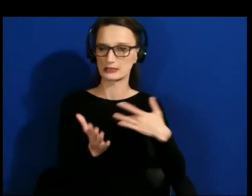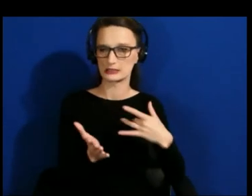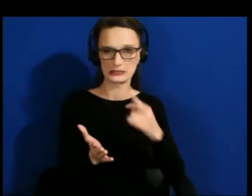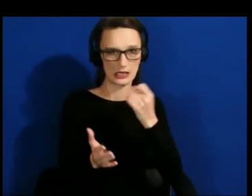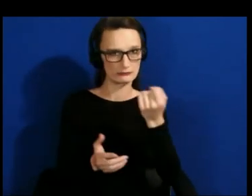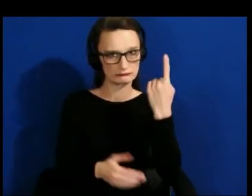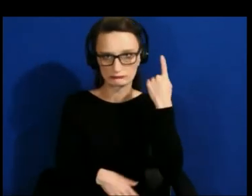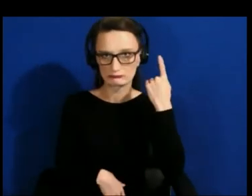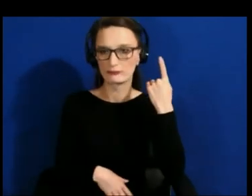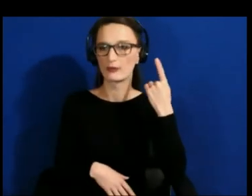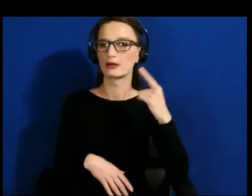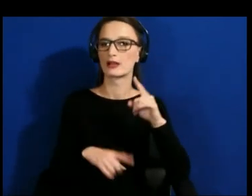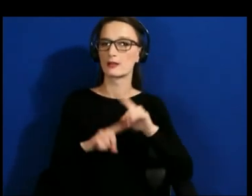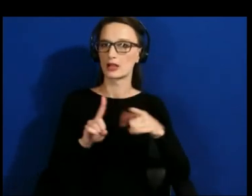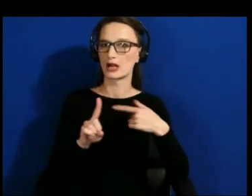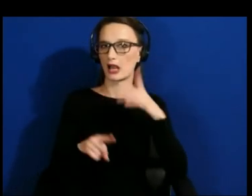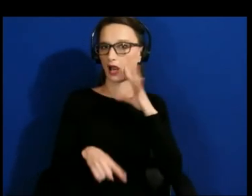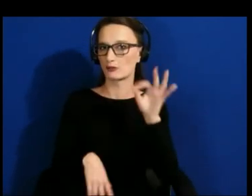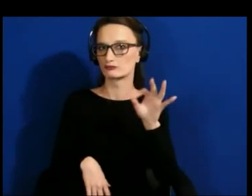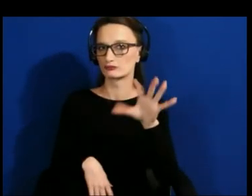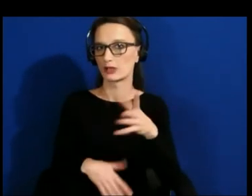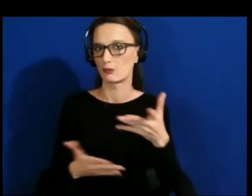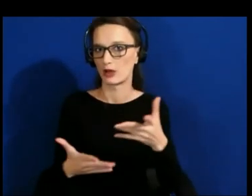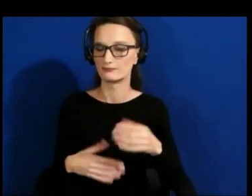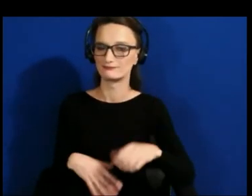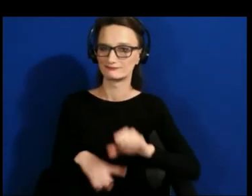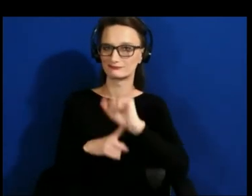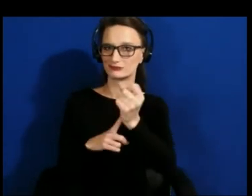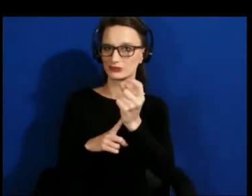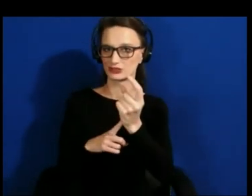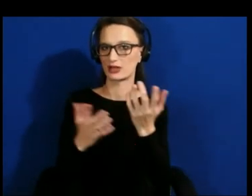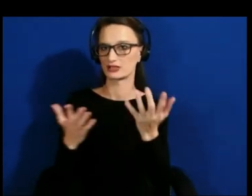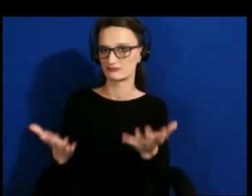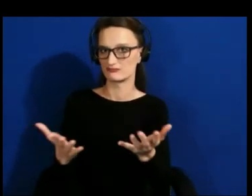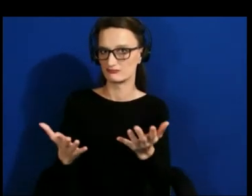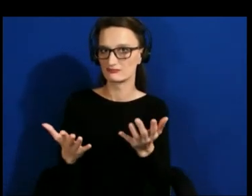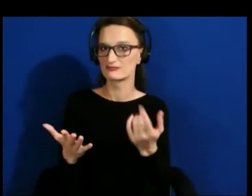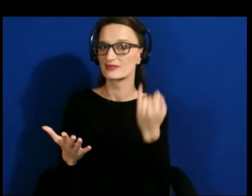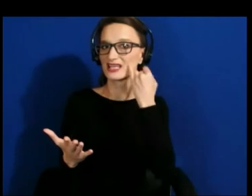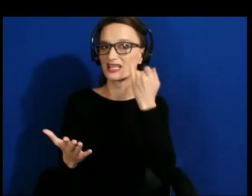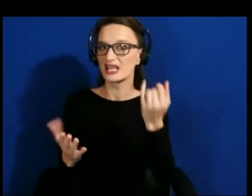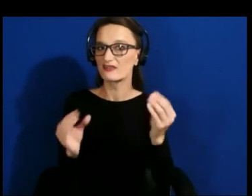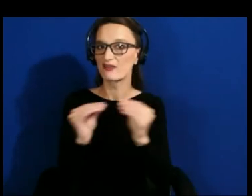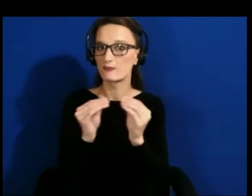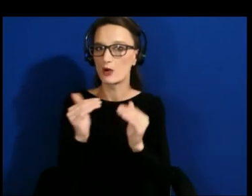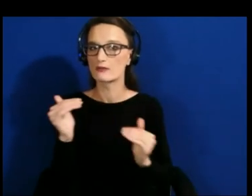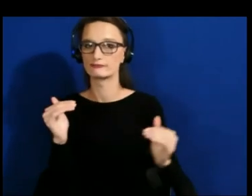is that look, here's the situation, if we had more equity, inclusion, belonging, and sustainability